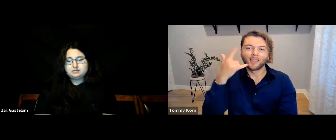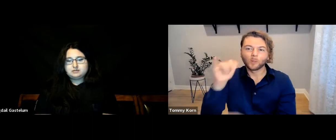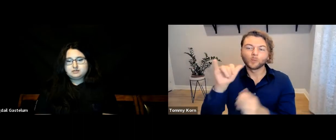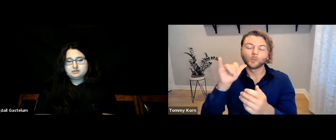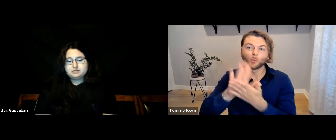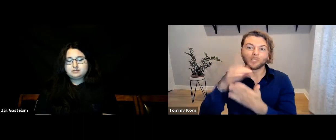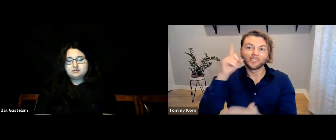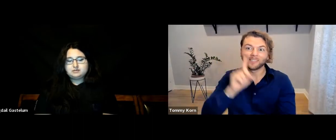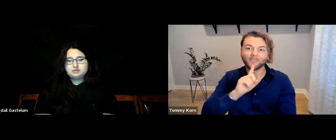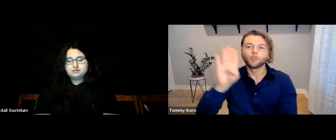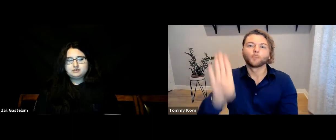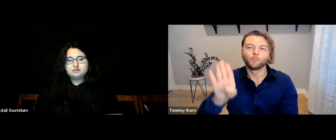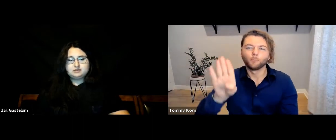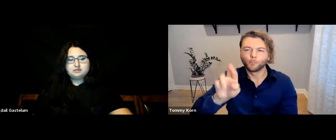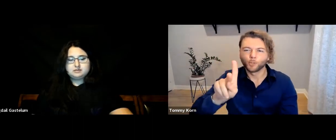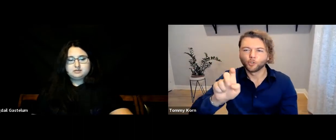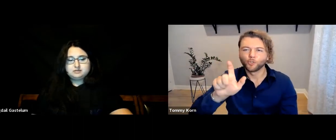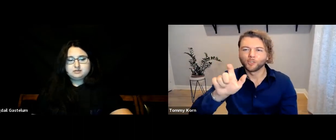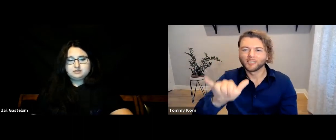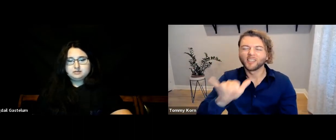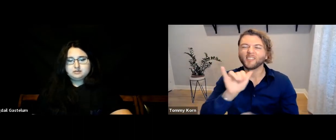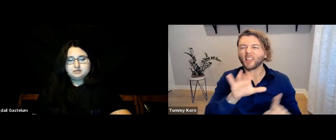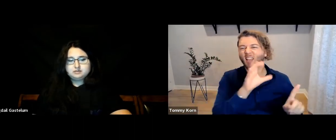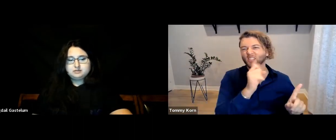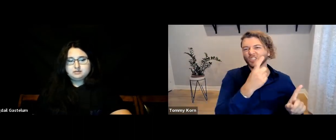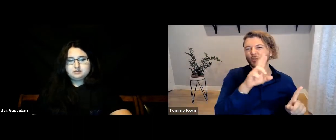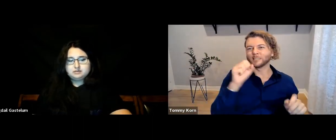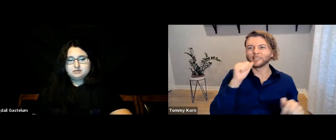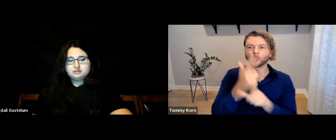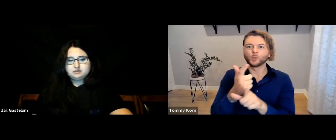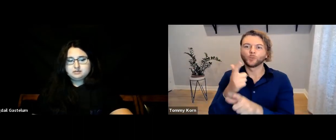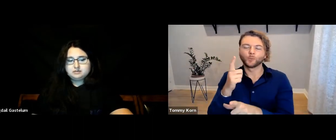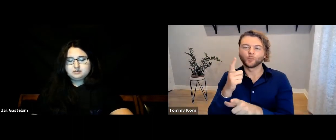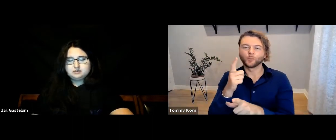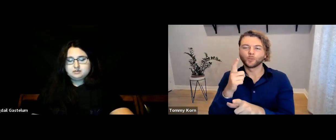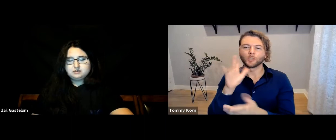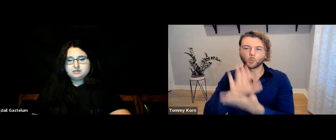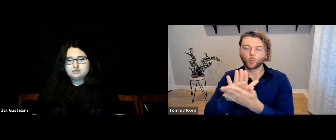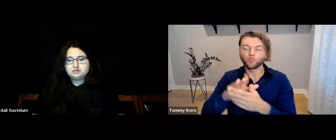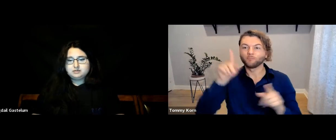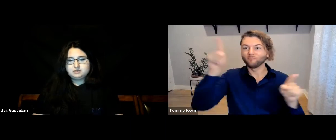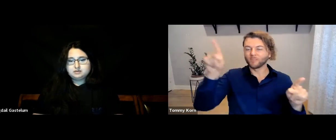from the California School for the Deaf, Berkeley--CSDR’s sister school.